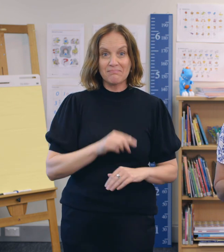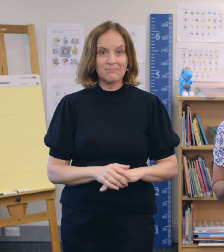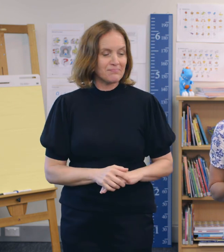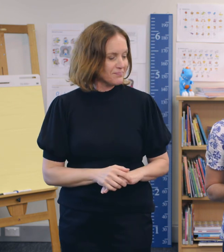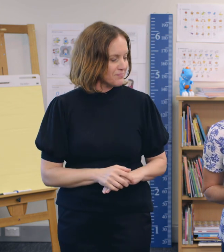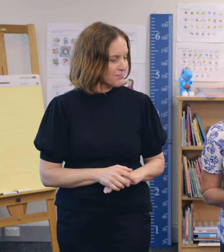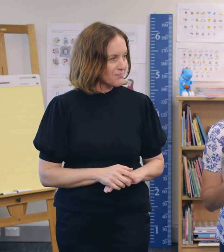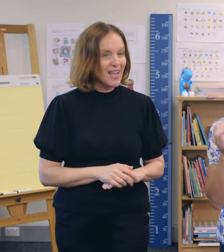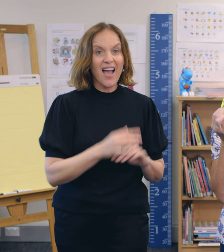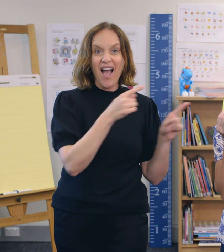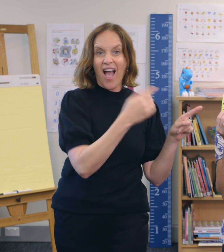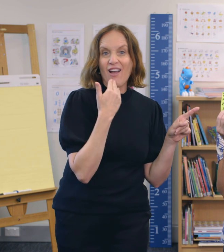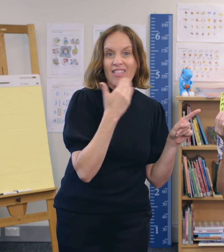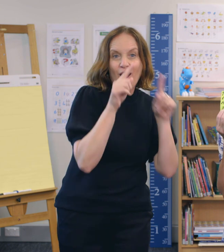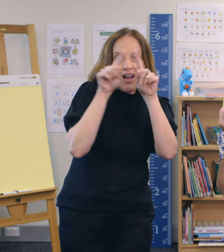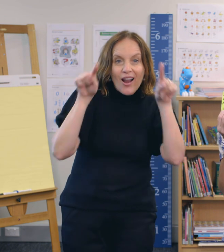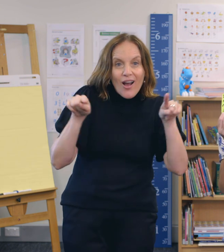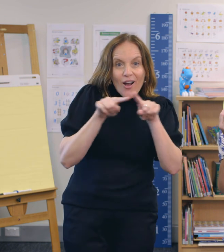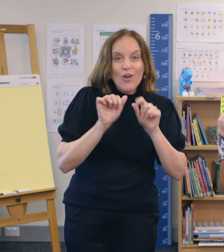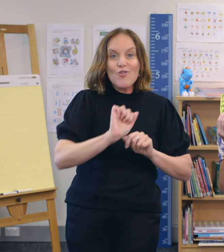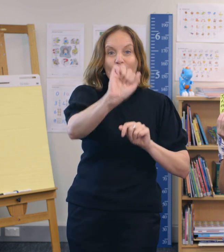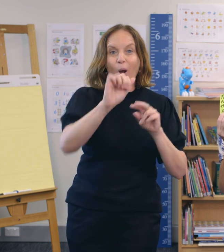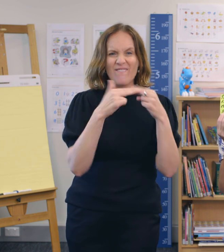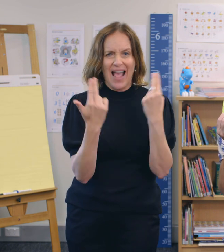You can even write thank you notes to your own family.